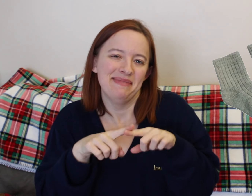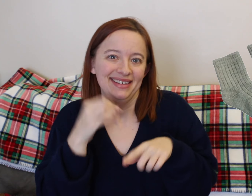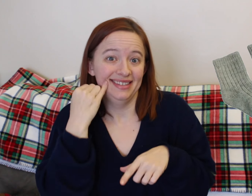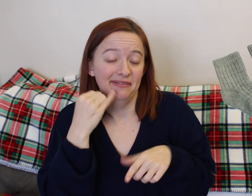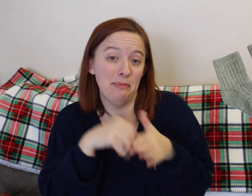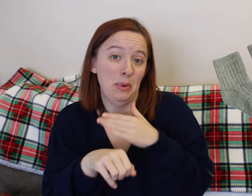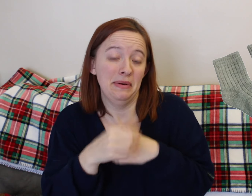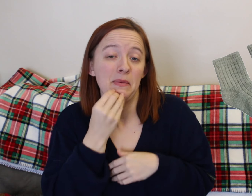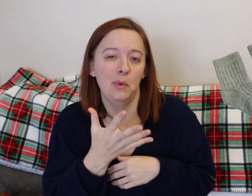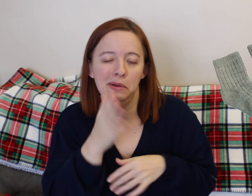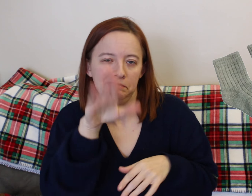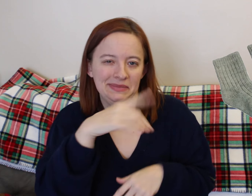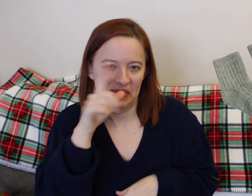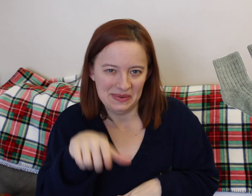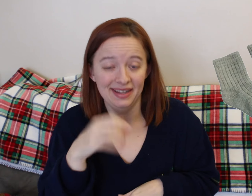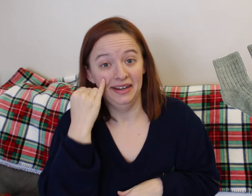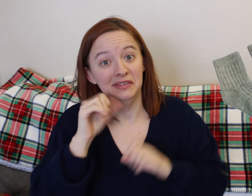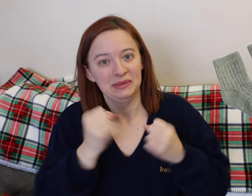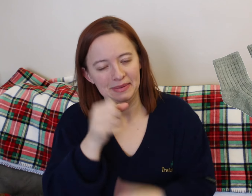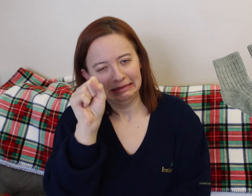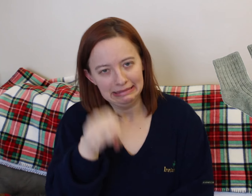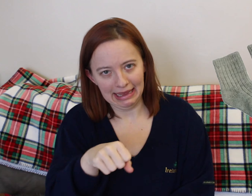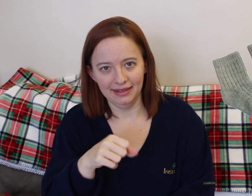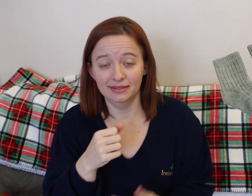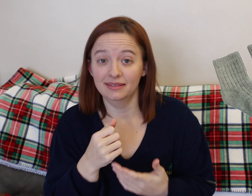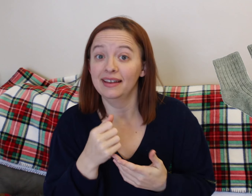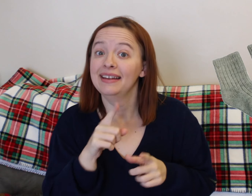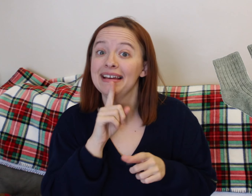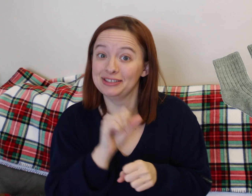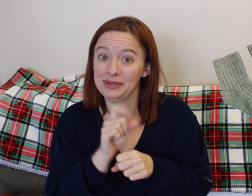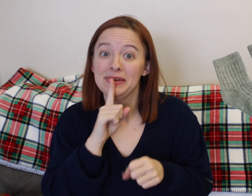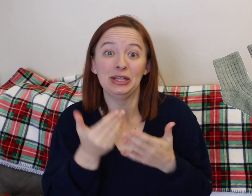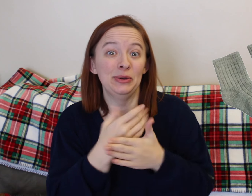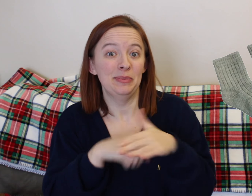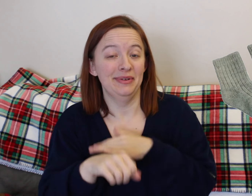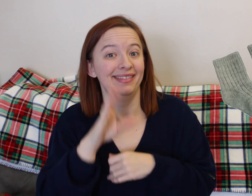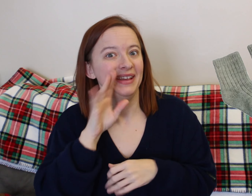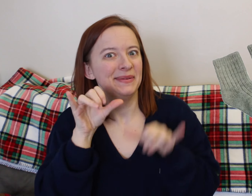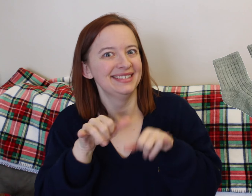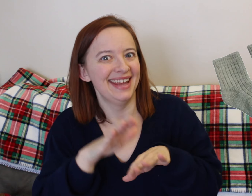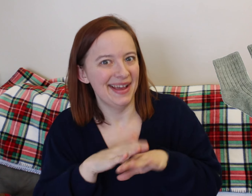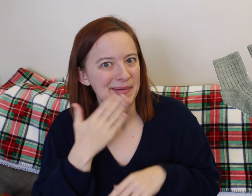So that was just to kind of bring him home. So I would say, maybe one or two just to have it for the drive home.